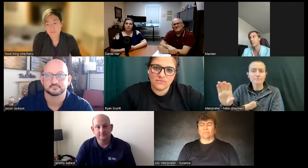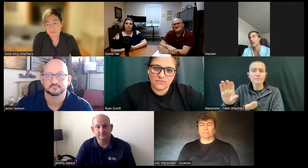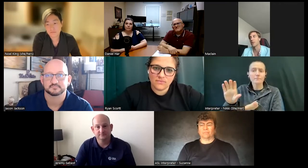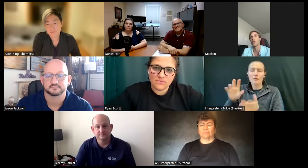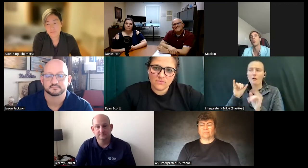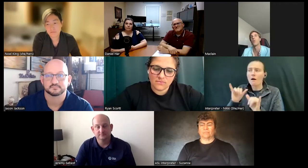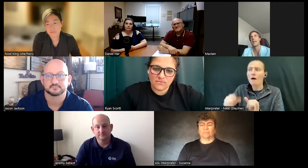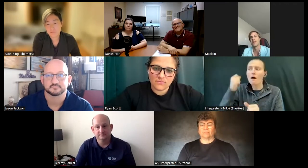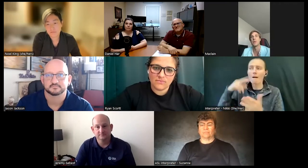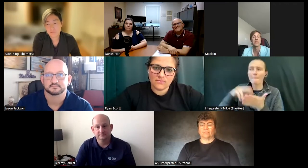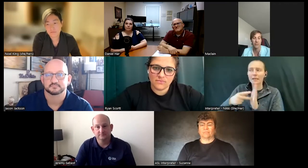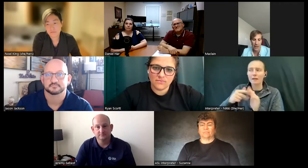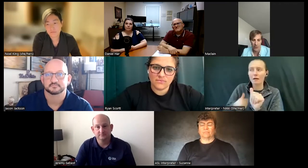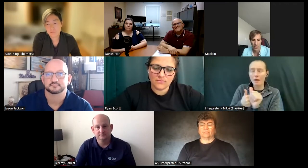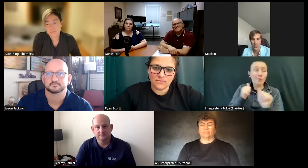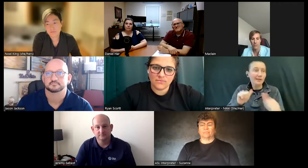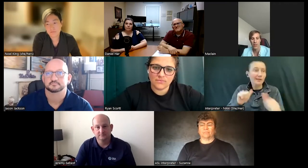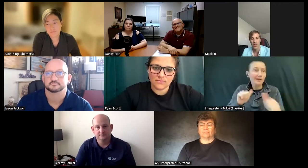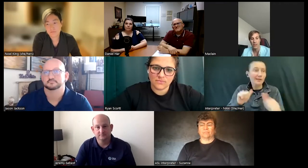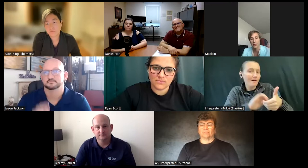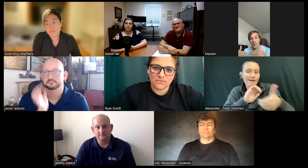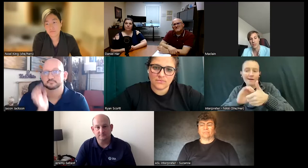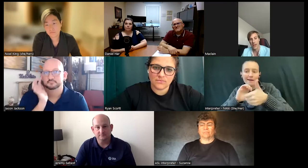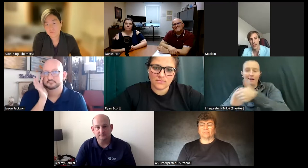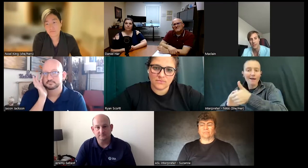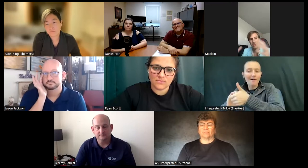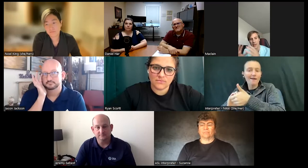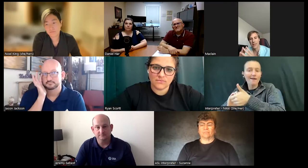this means so then we can collaborate with them because you understand that